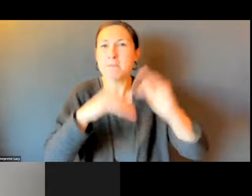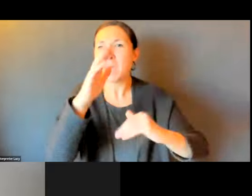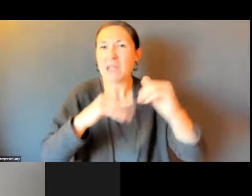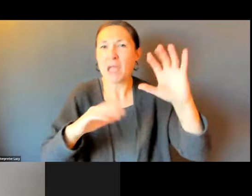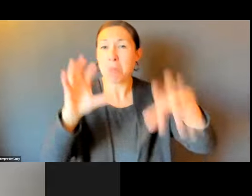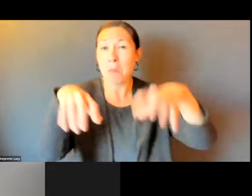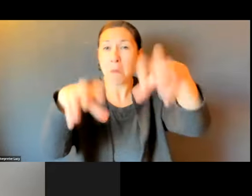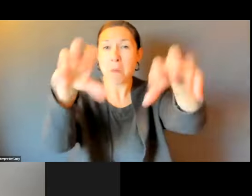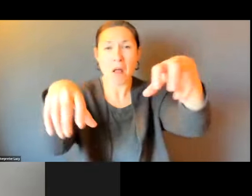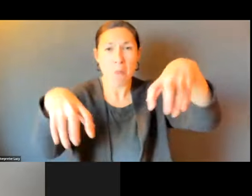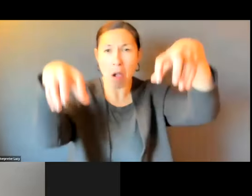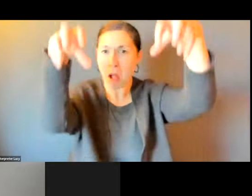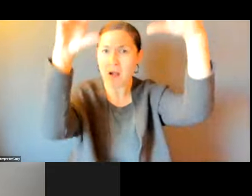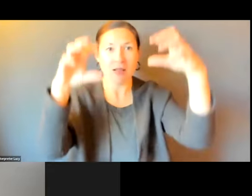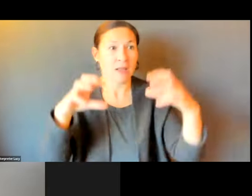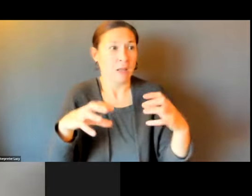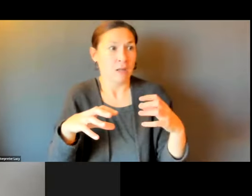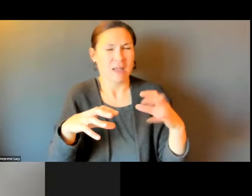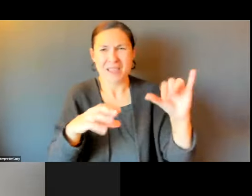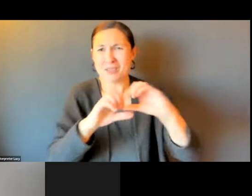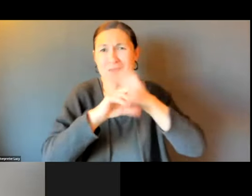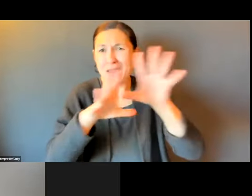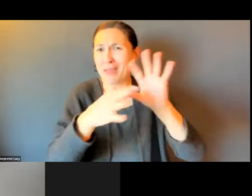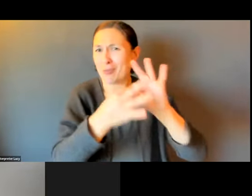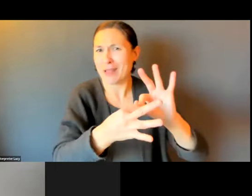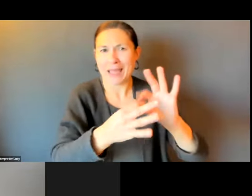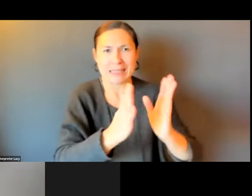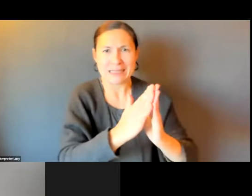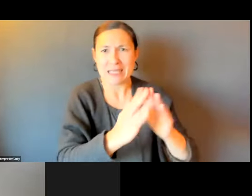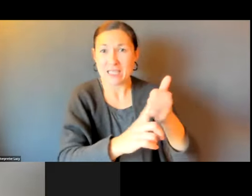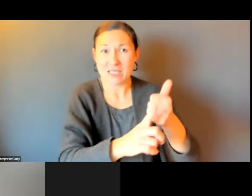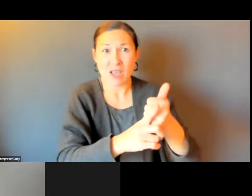THROUGH FINANCIAL COMPANY PARKS. THROUGH LOTS OF PLACES THAT HAVE NOTHING TO DO WITH